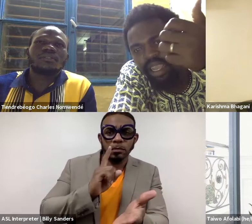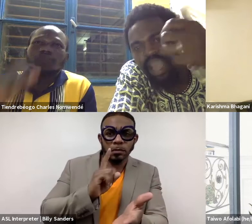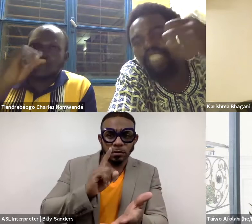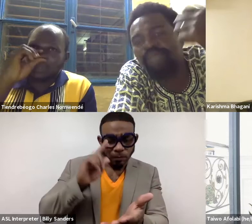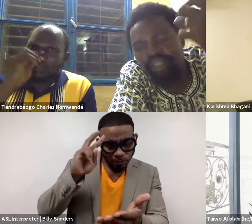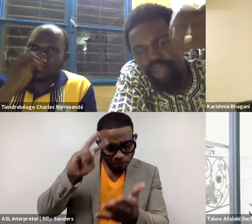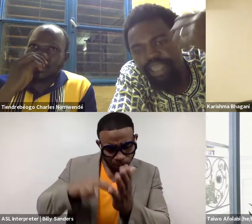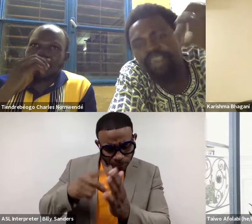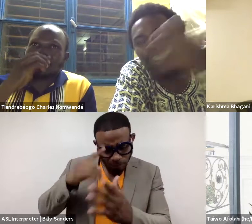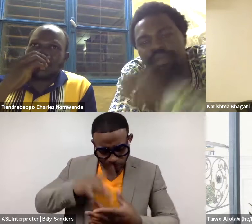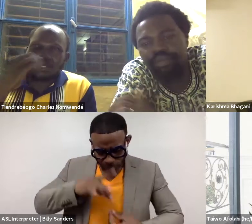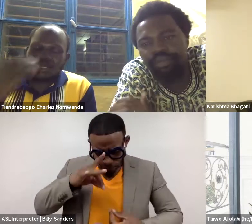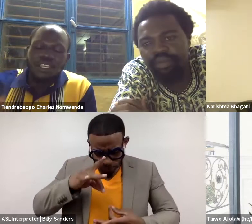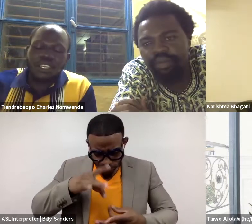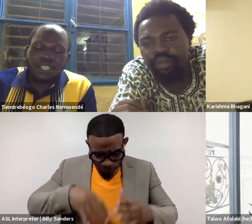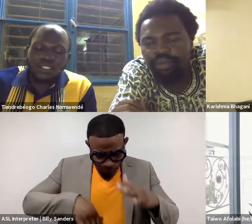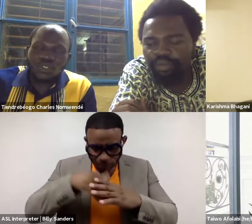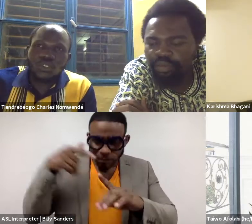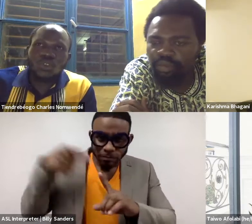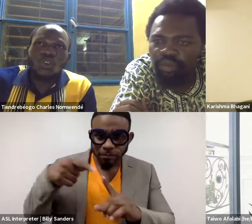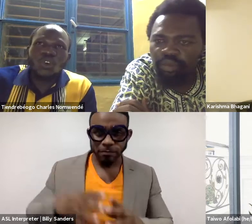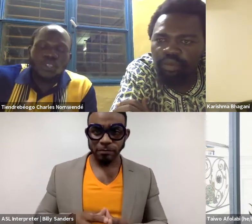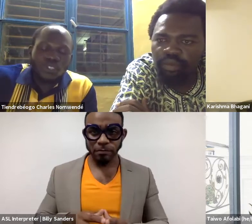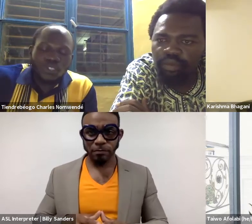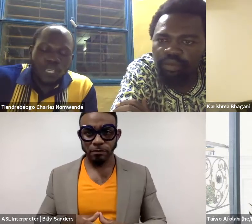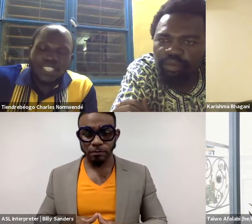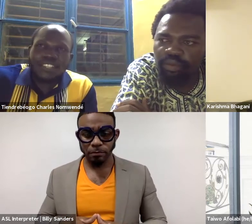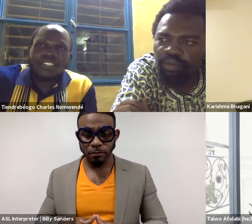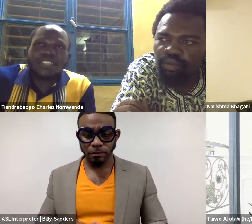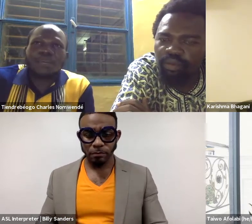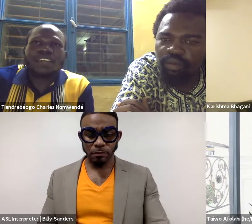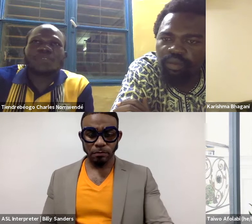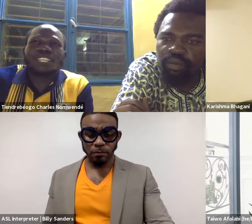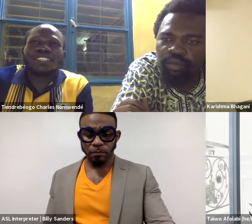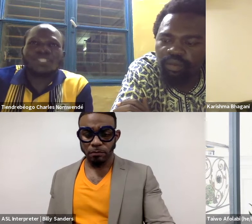and spiritually rich? (Charles speaks French)